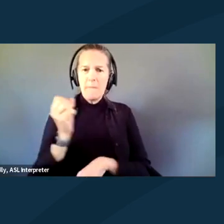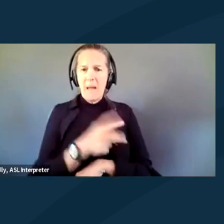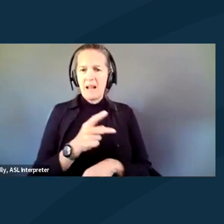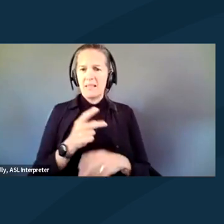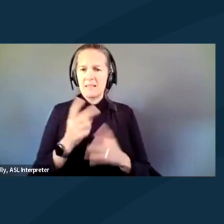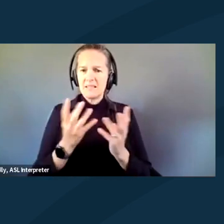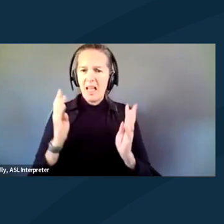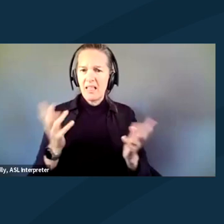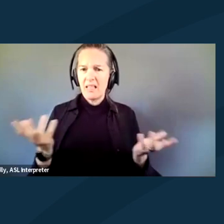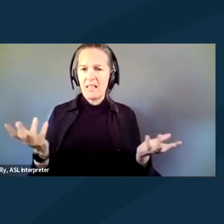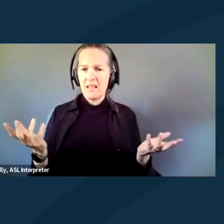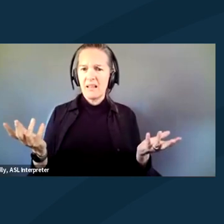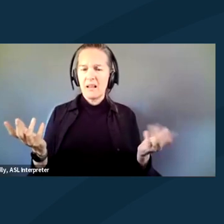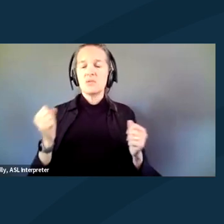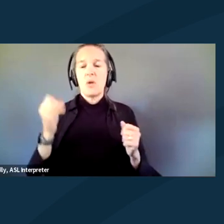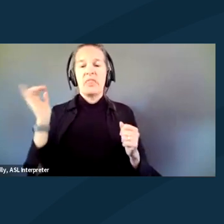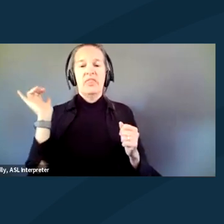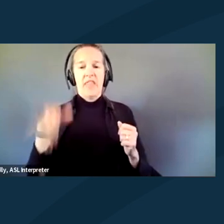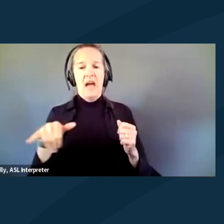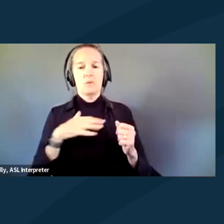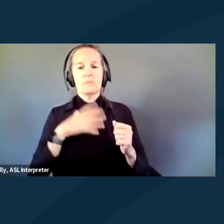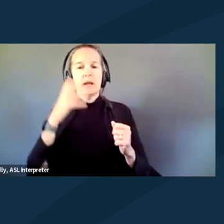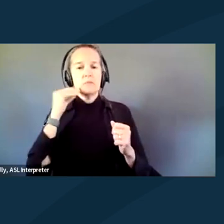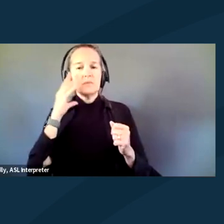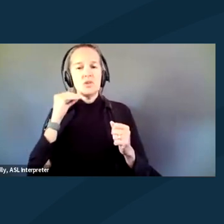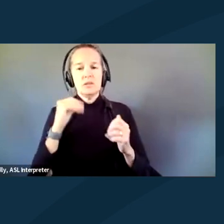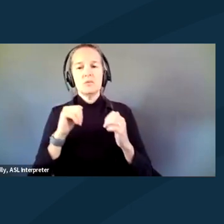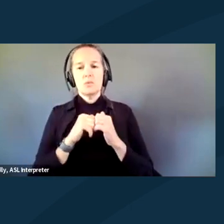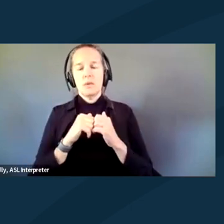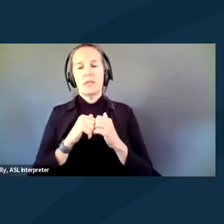So that was my experience with solitary confinement.